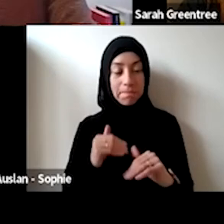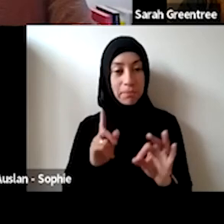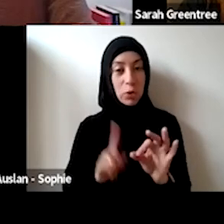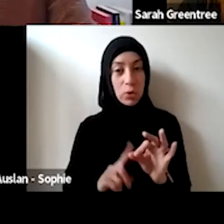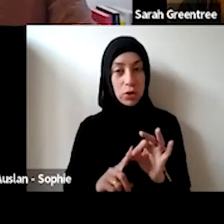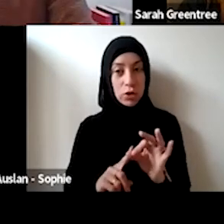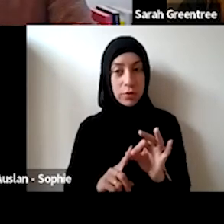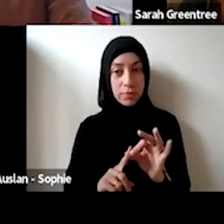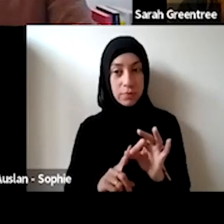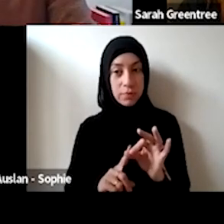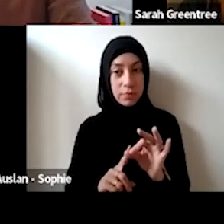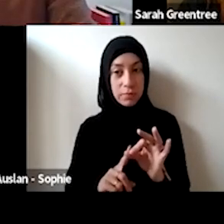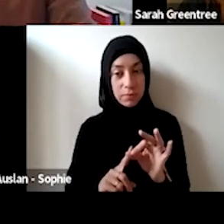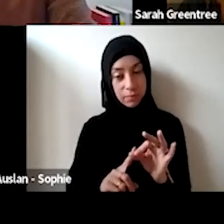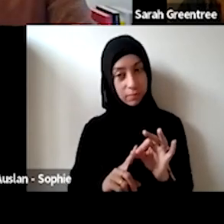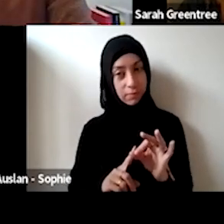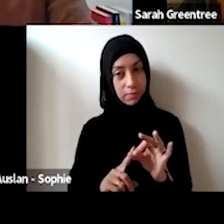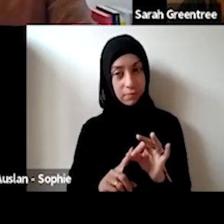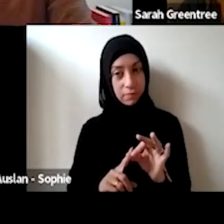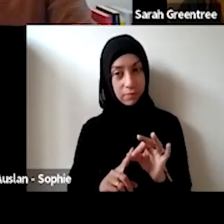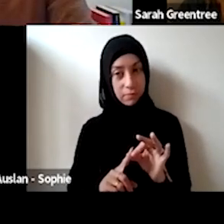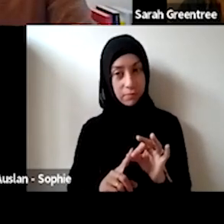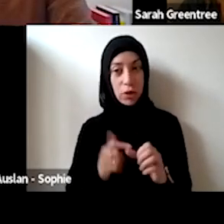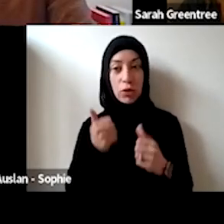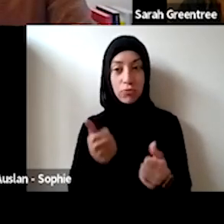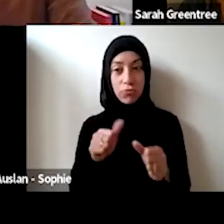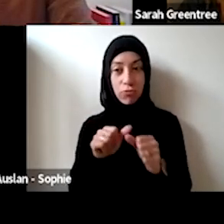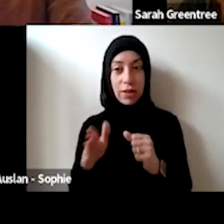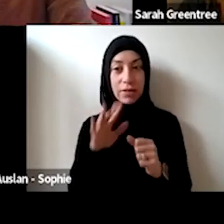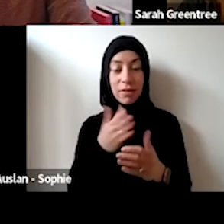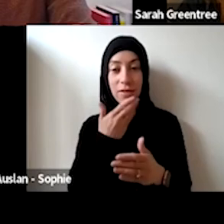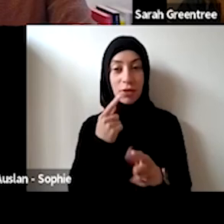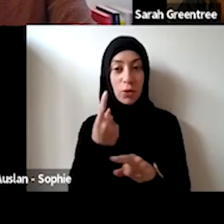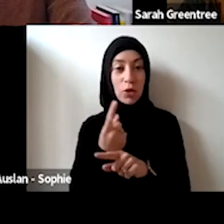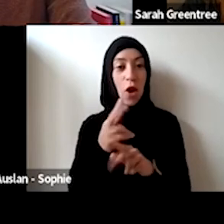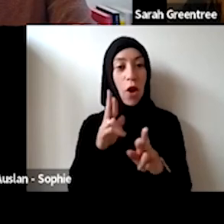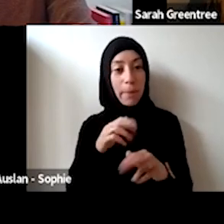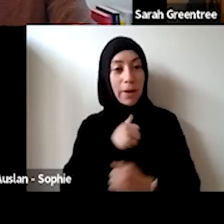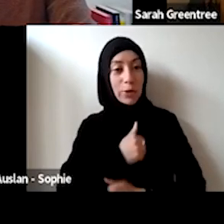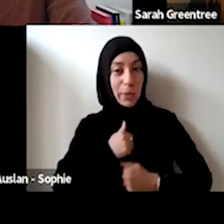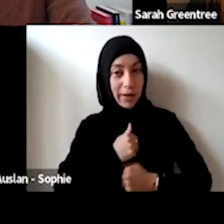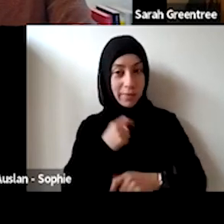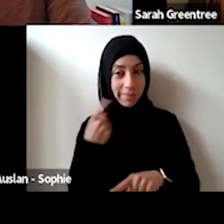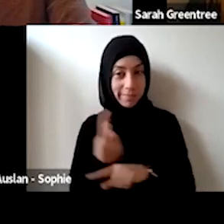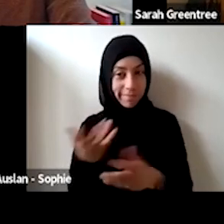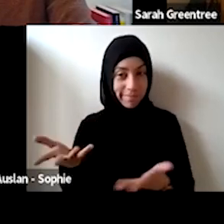St Martins has asked us a question. It's thank you. It's great to talk to you. I'm hope you're enjoying the session. I hope you are enjoying session.